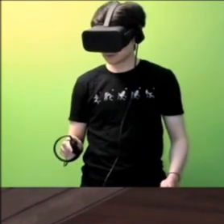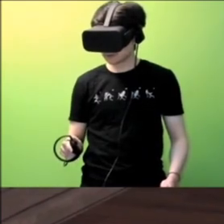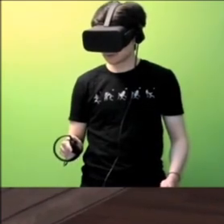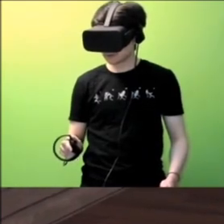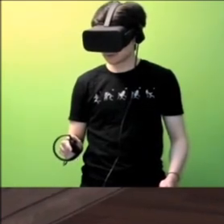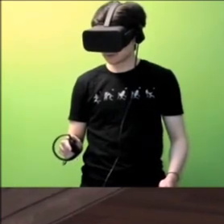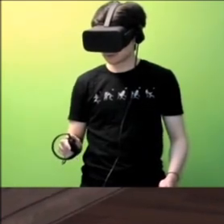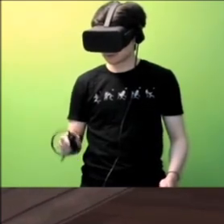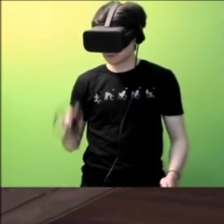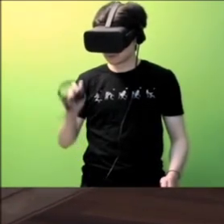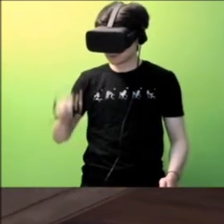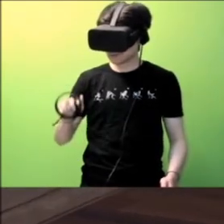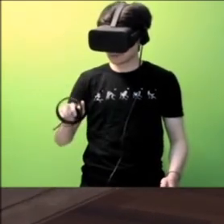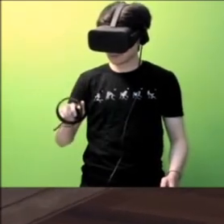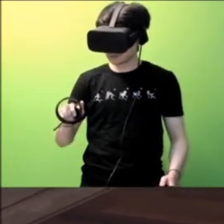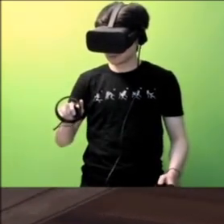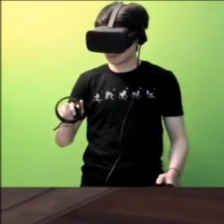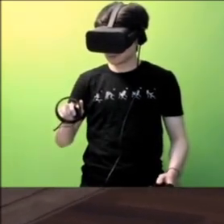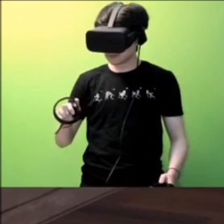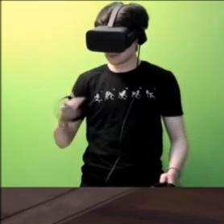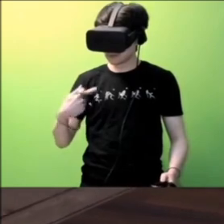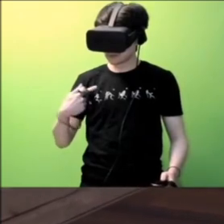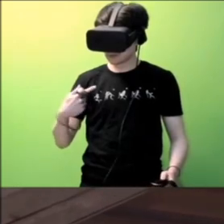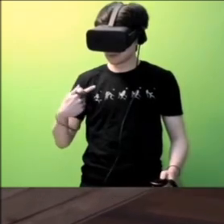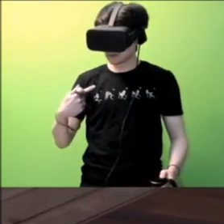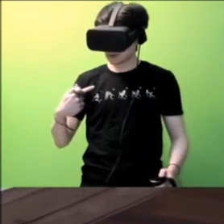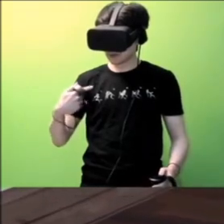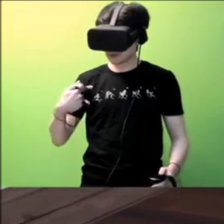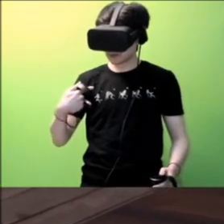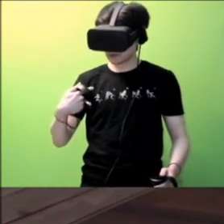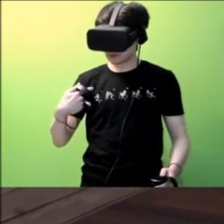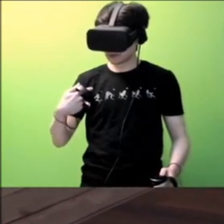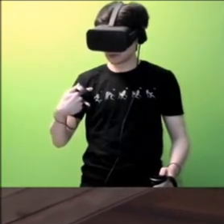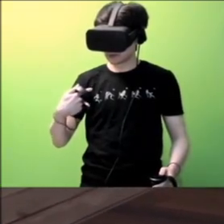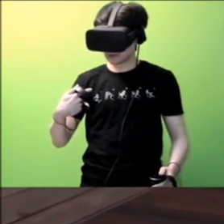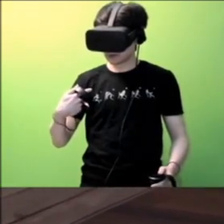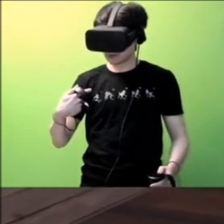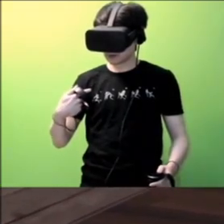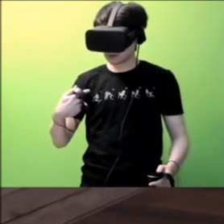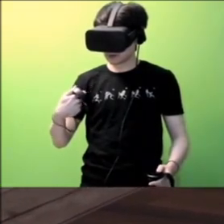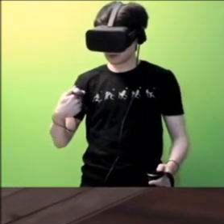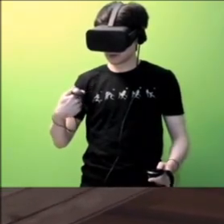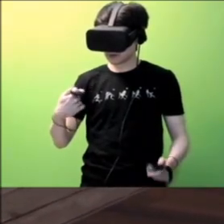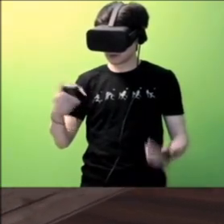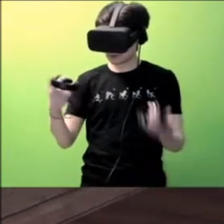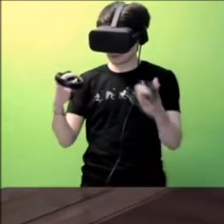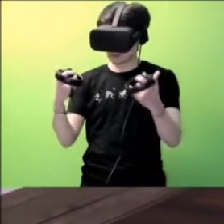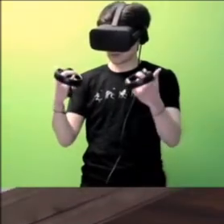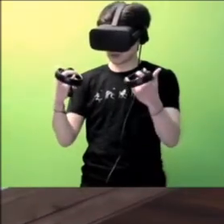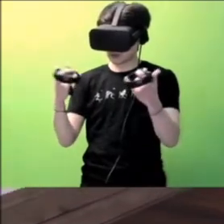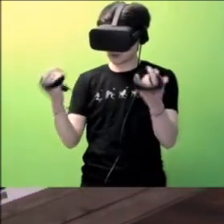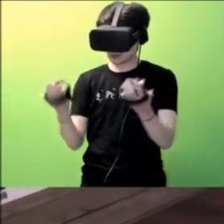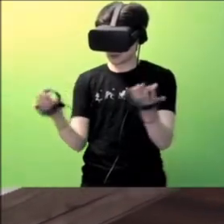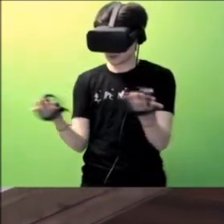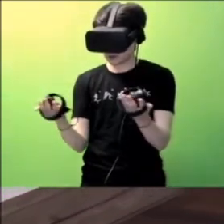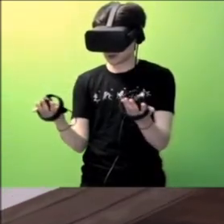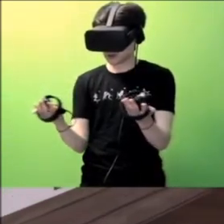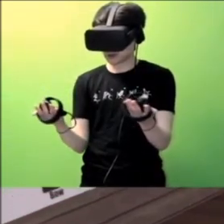Do you still play that game? You know? Play what?